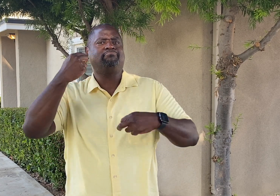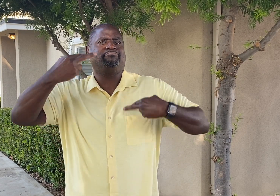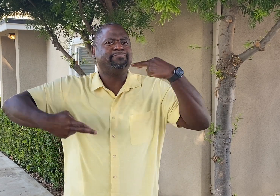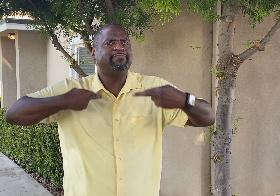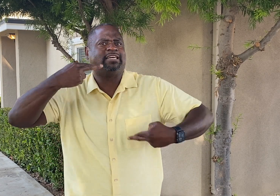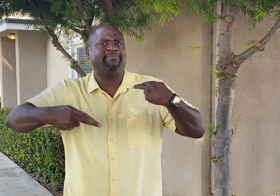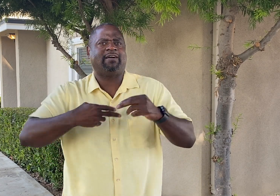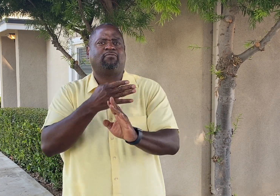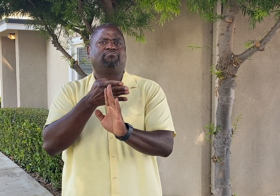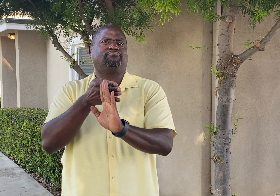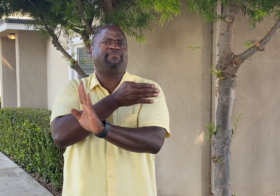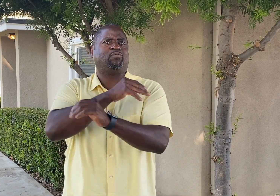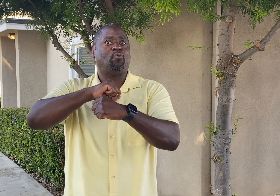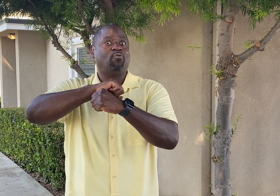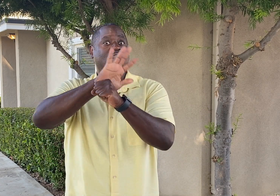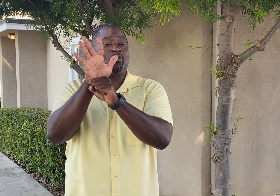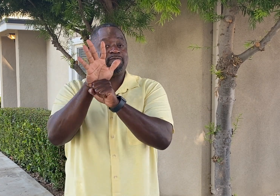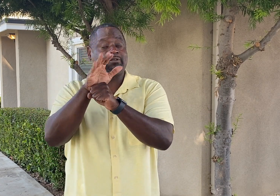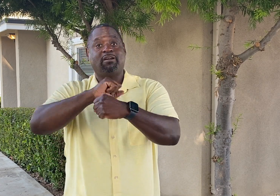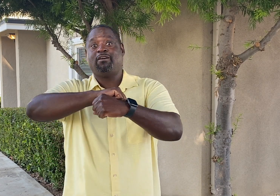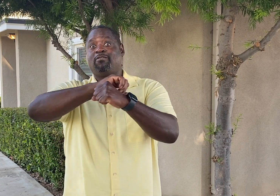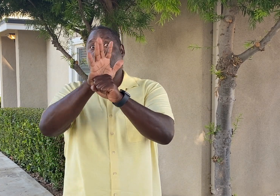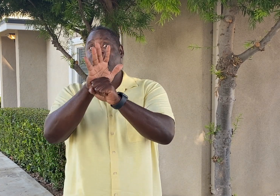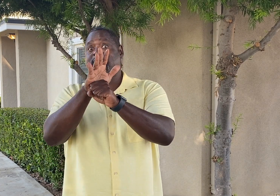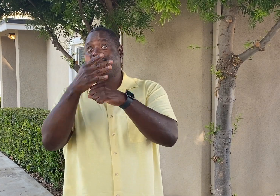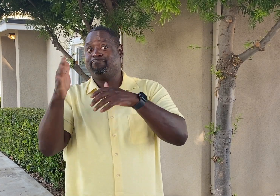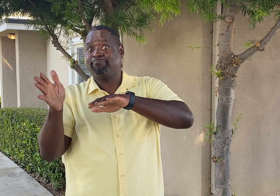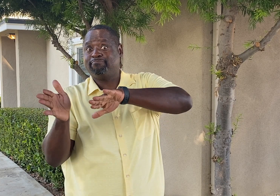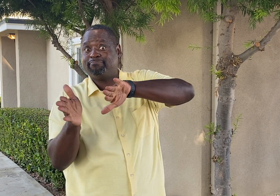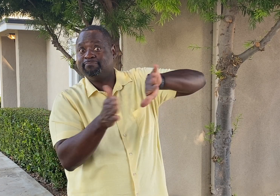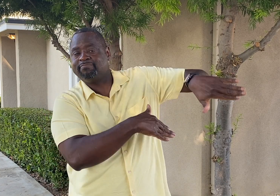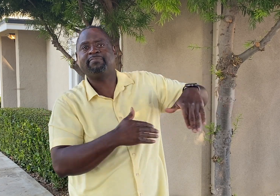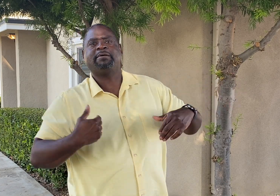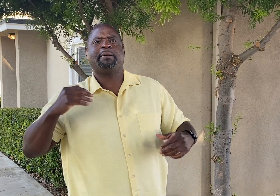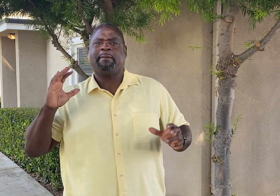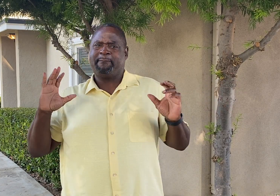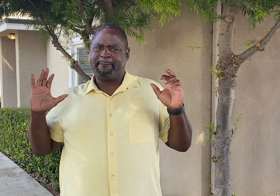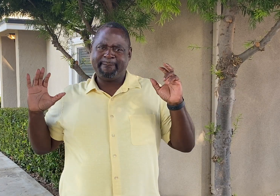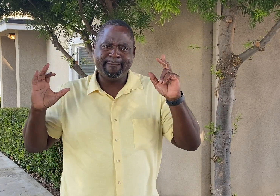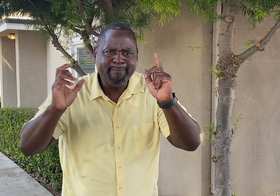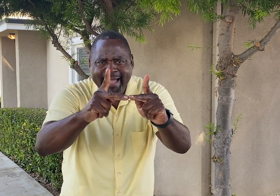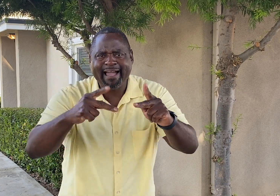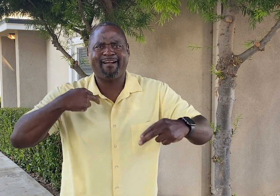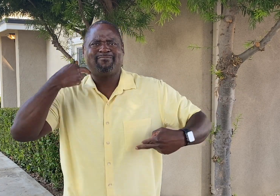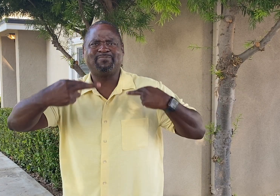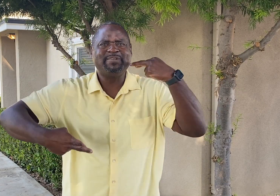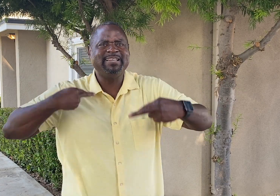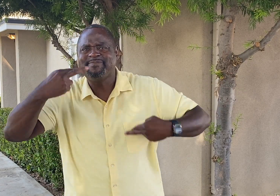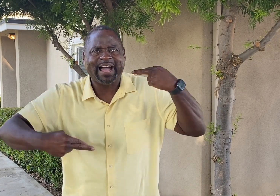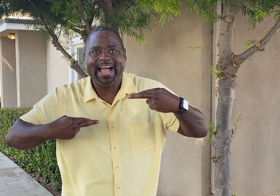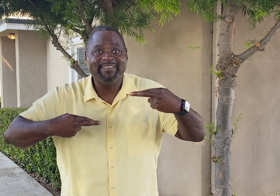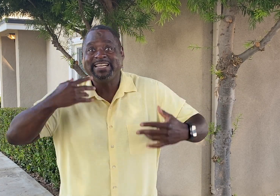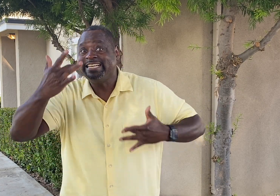the past. During the pandemic, we had to hold off revivals until now. Revival is coming back and we look